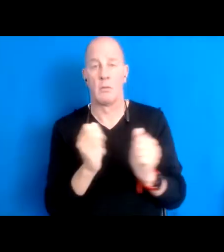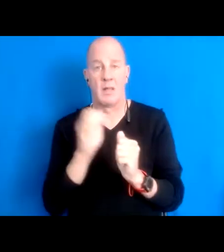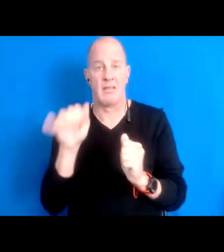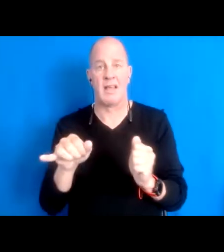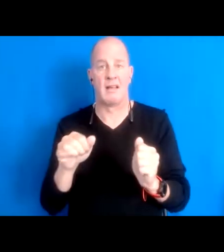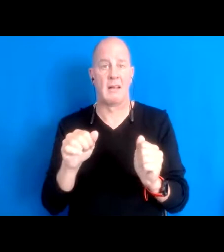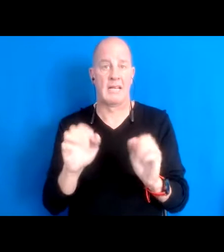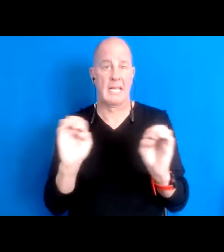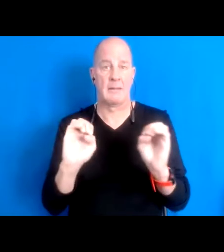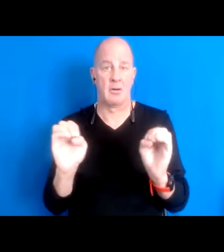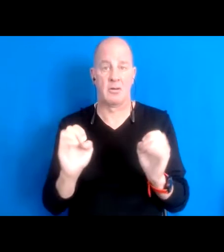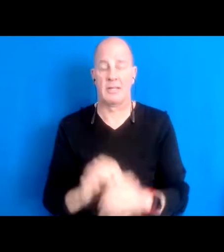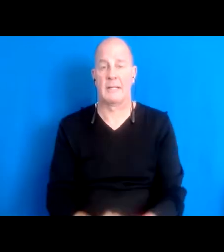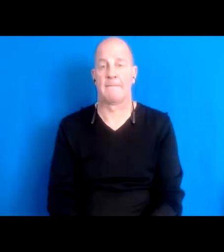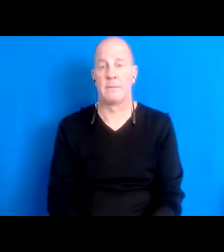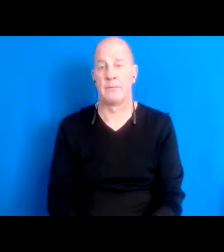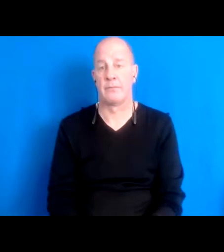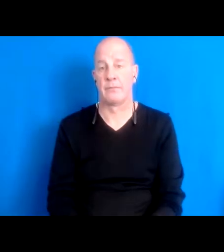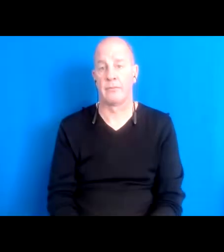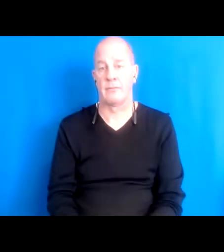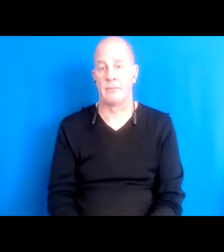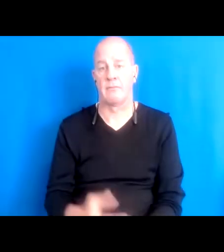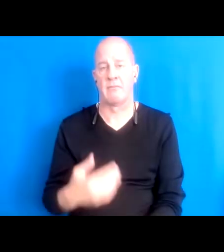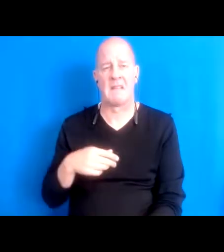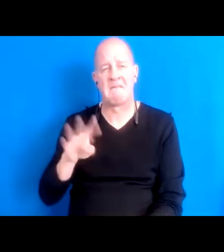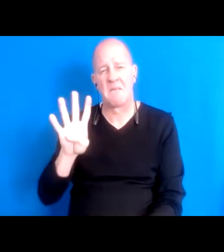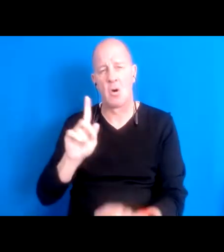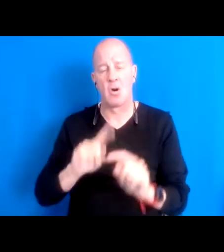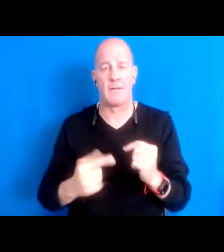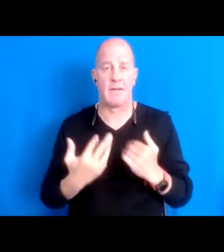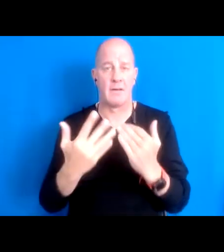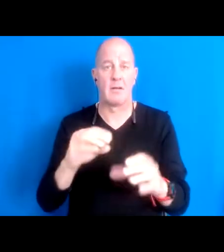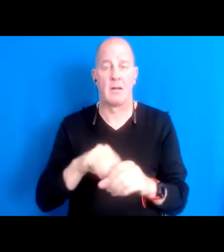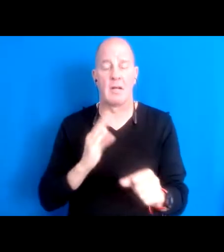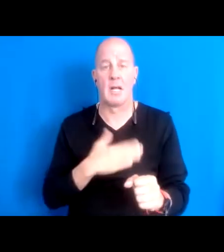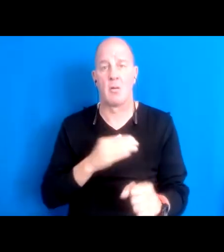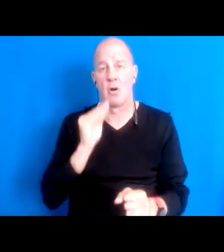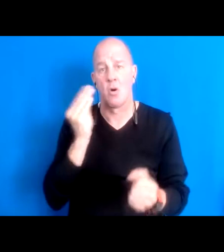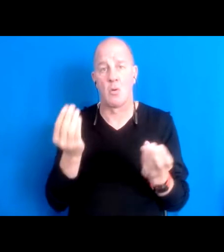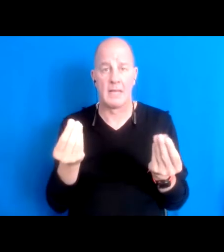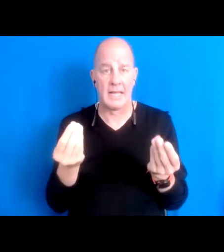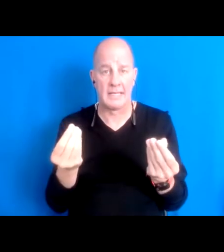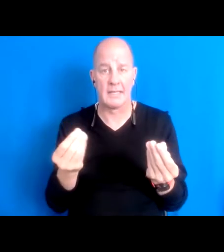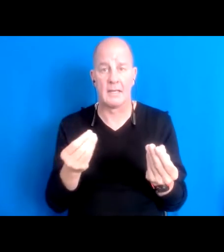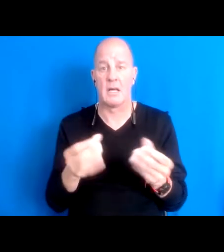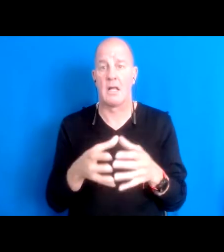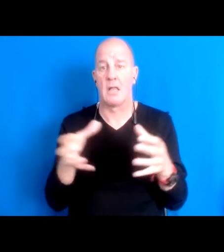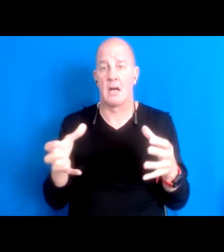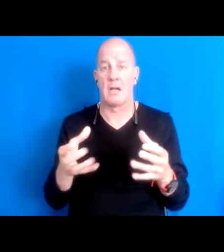And there's been about four different fires in our homelands and a lot of it has been burned up now.